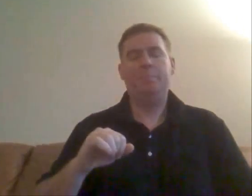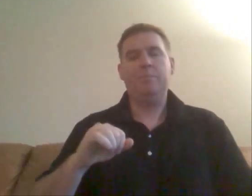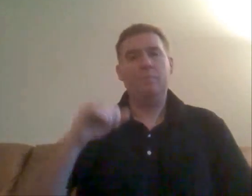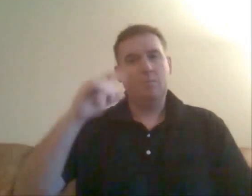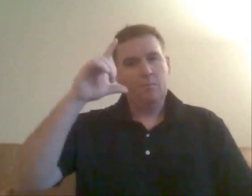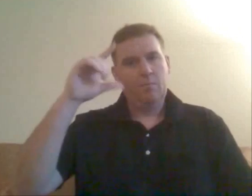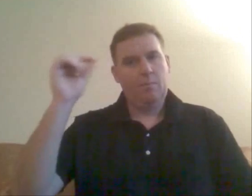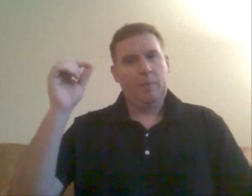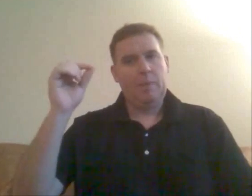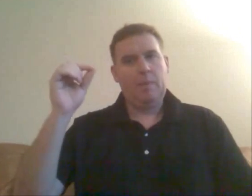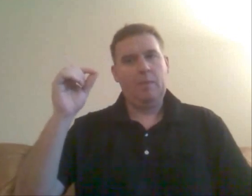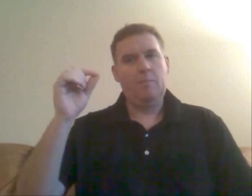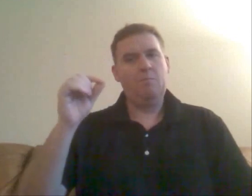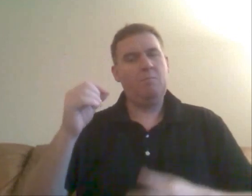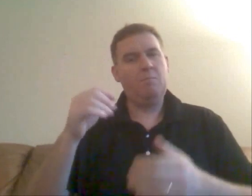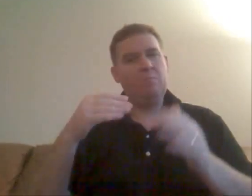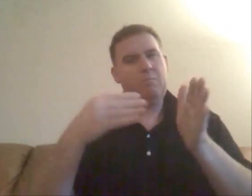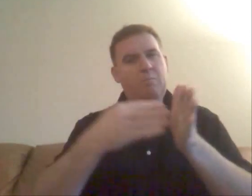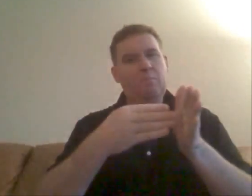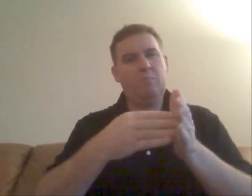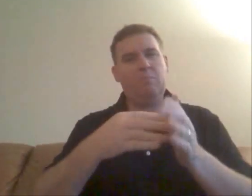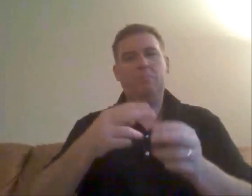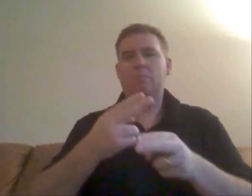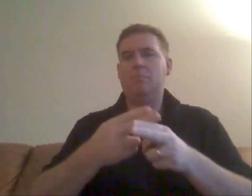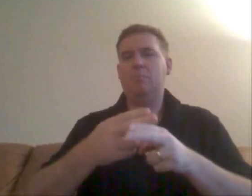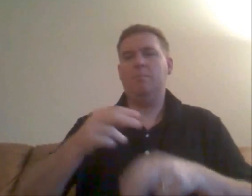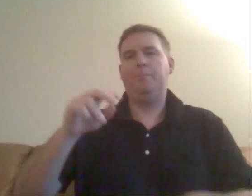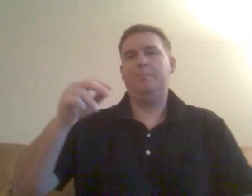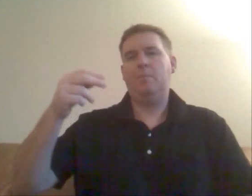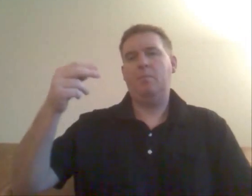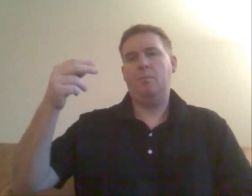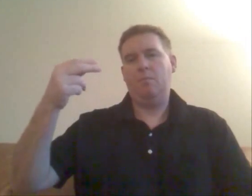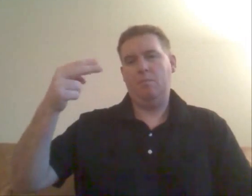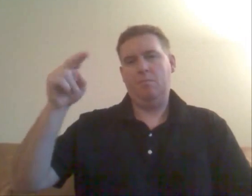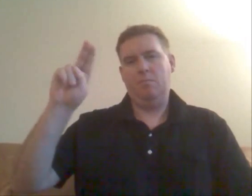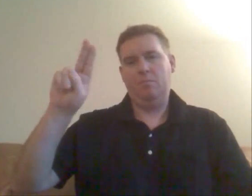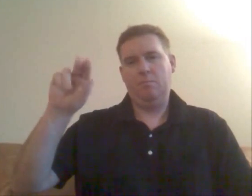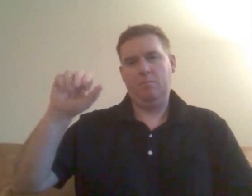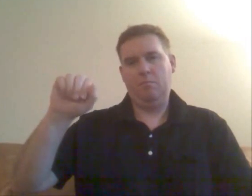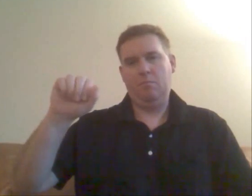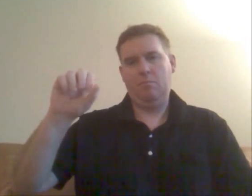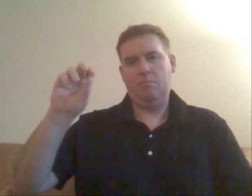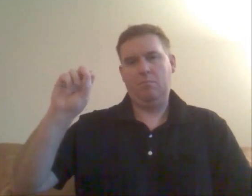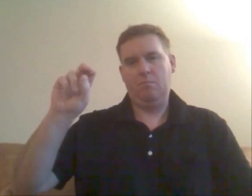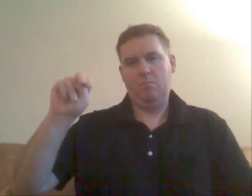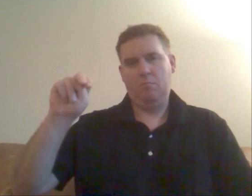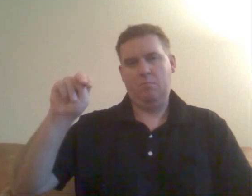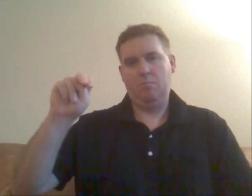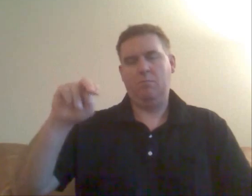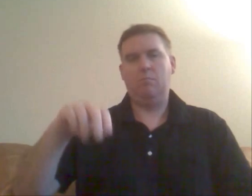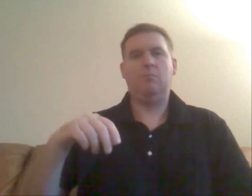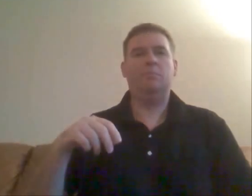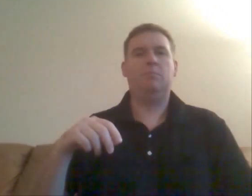Gallaudet vs. Husson